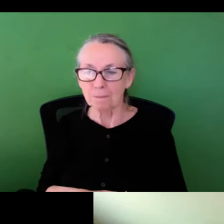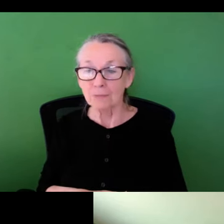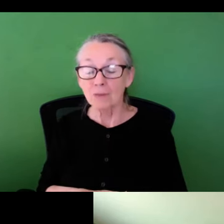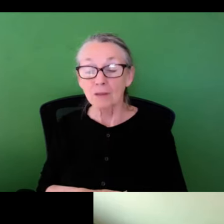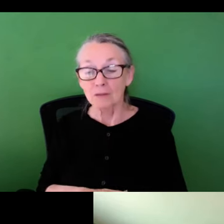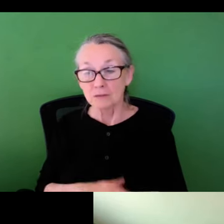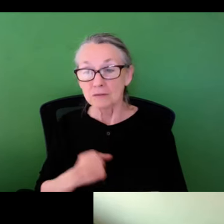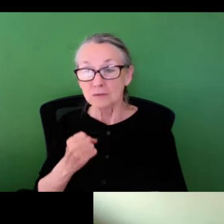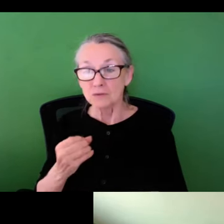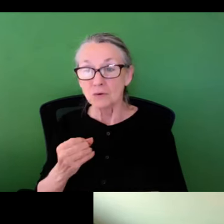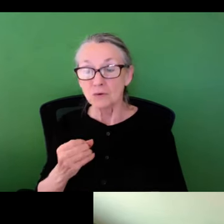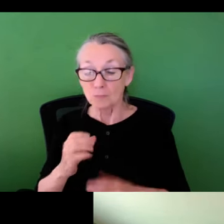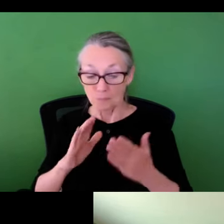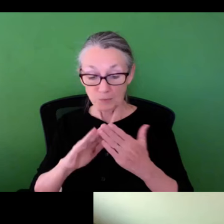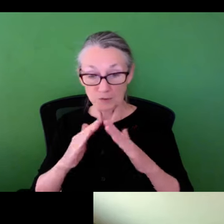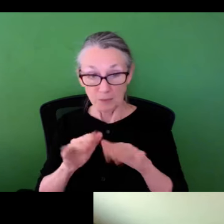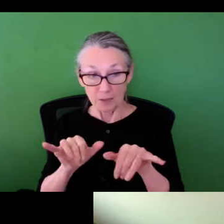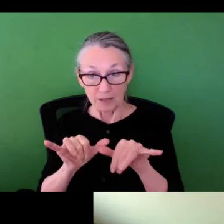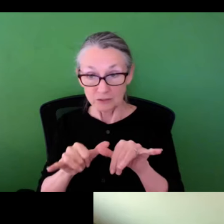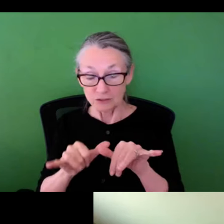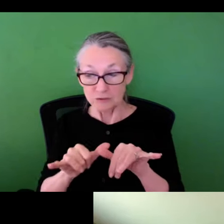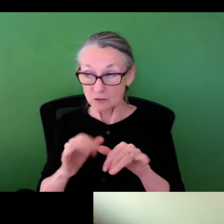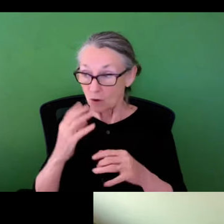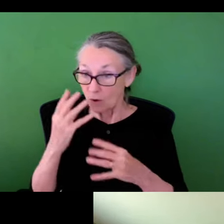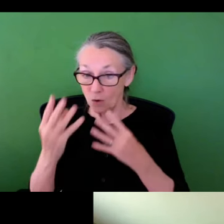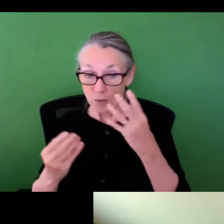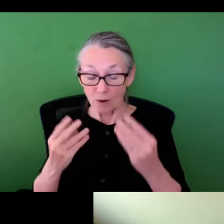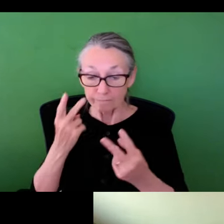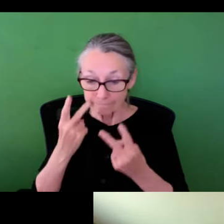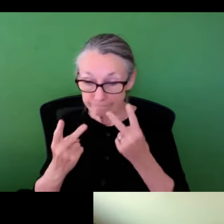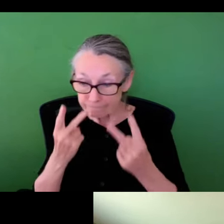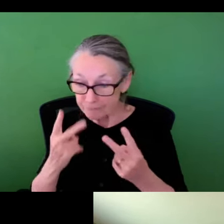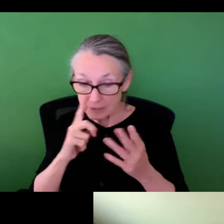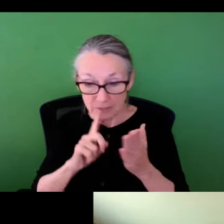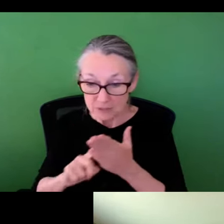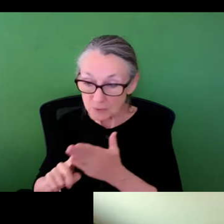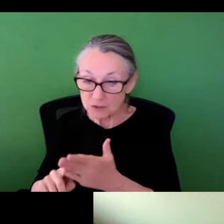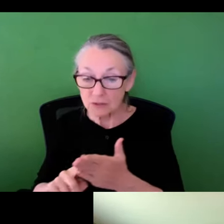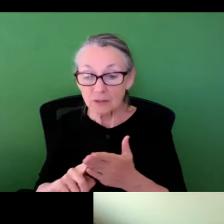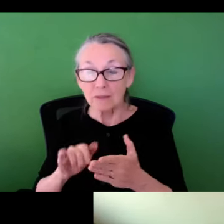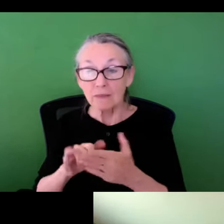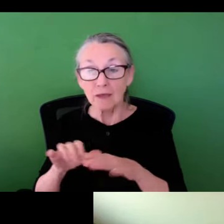for this visual inspection process, so when it comes to municipal engineers that go out